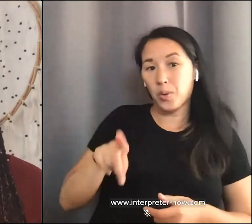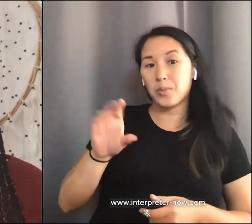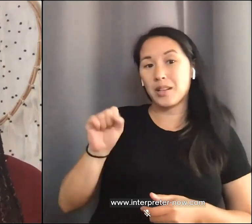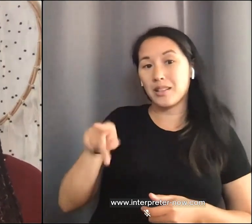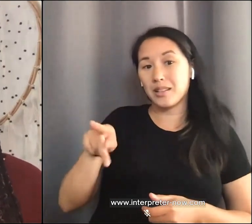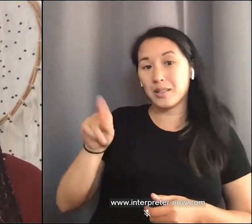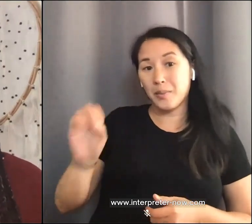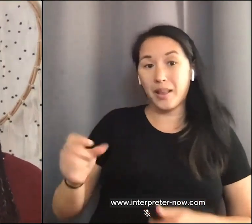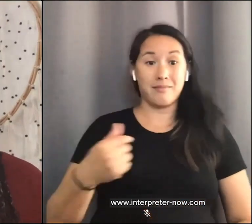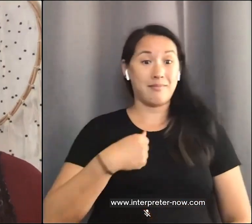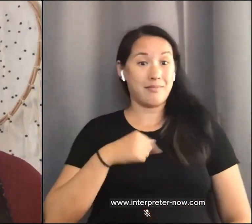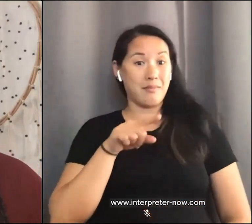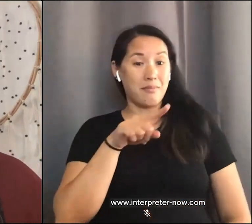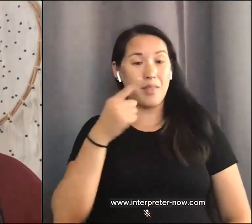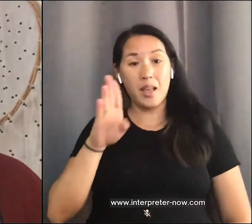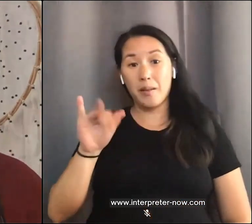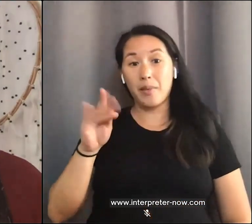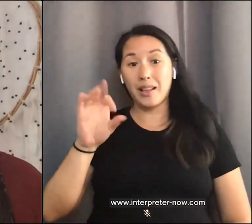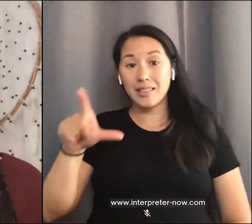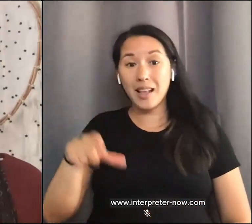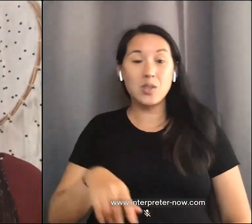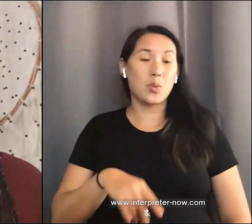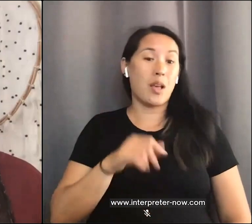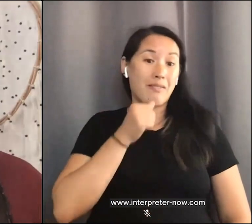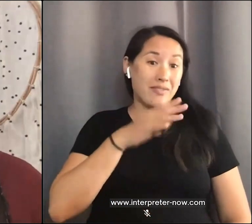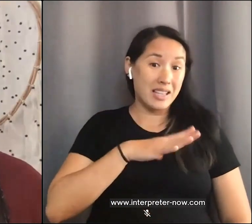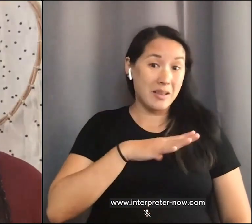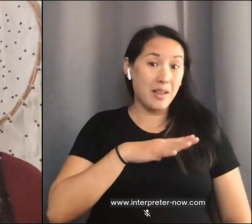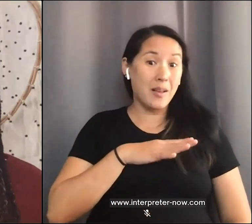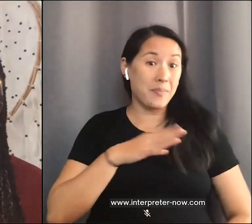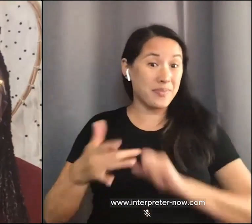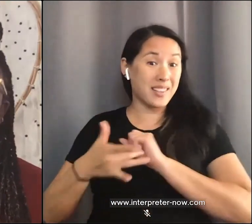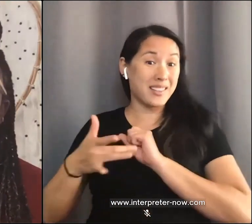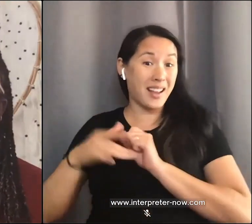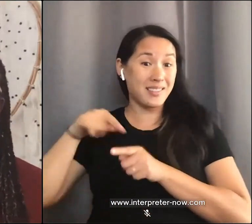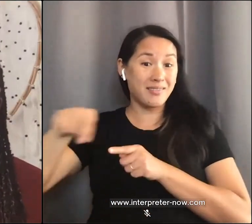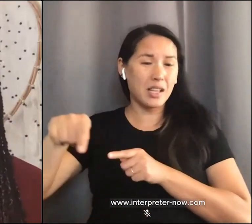female, in technical spaces is quite rare. So I use my privilege in these spaces to help